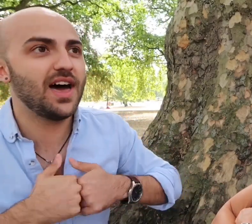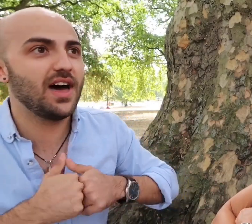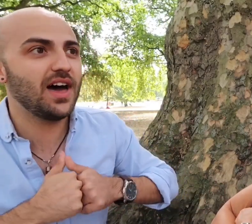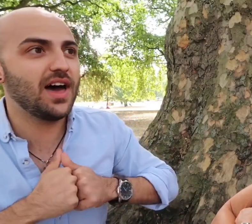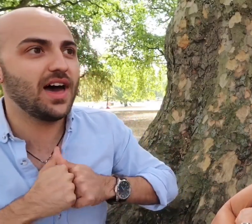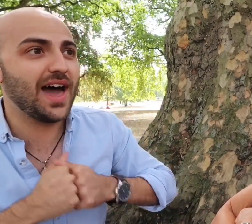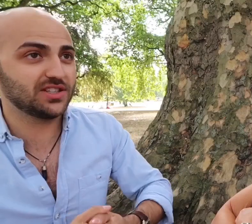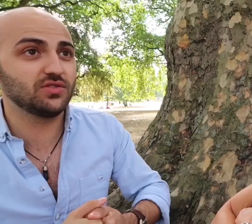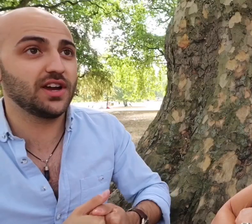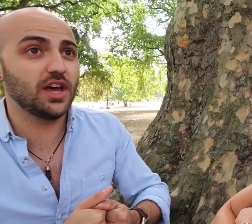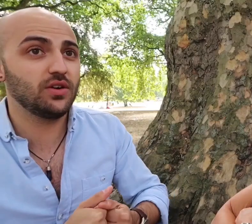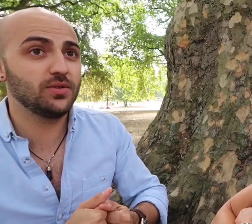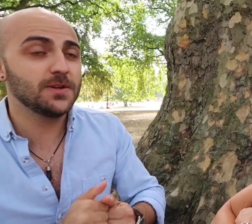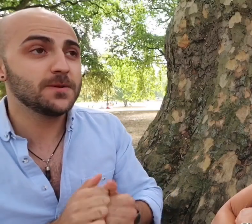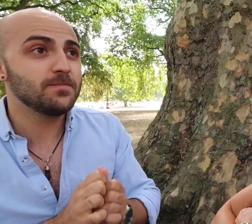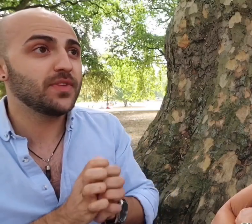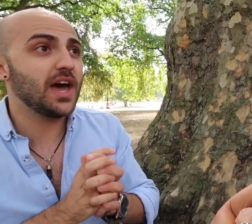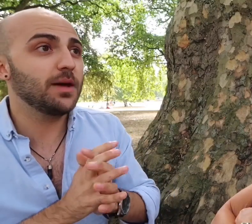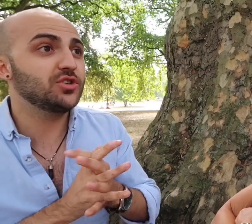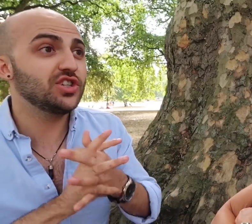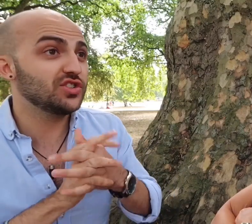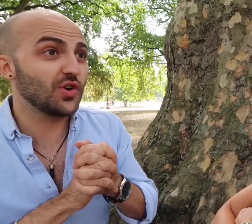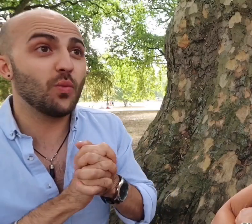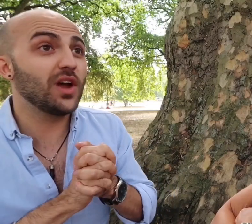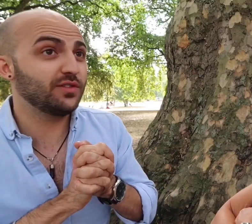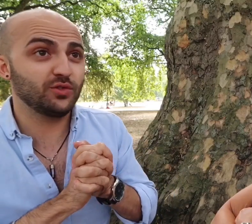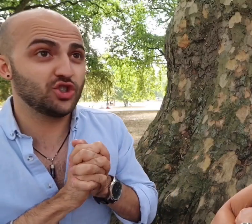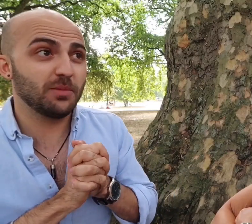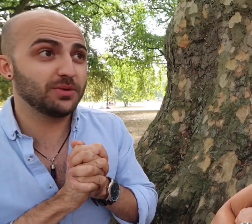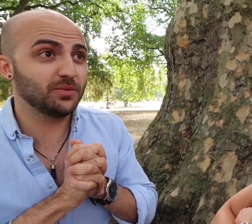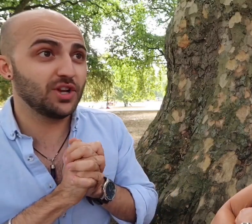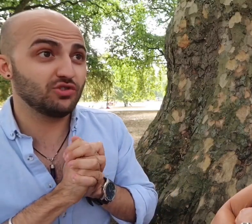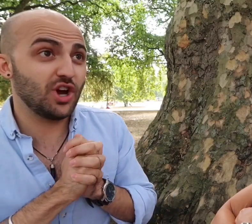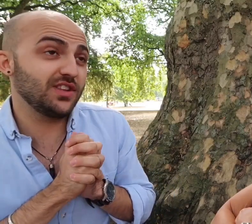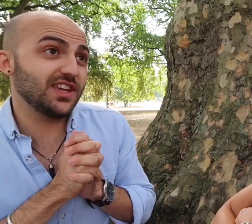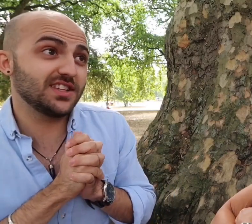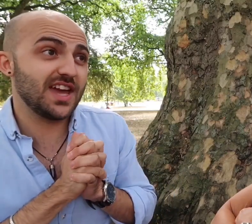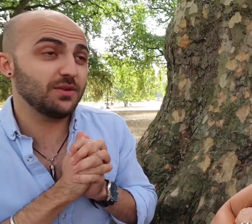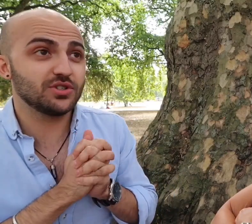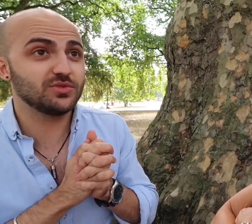actor I know, she's just got wonderful job, only the other day which I am